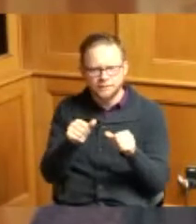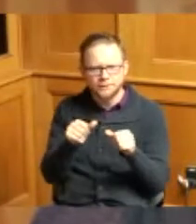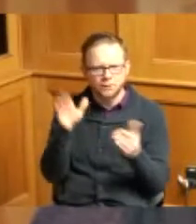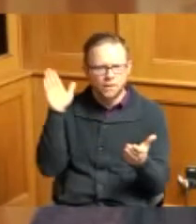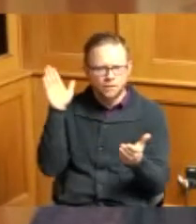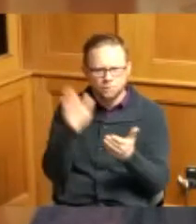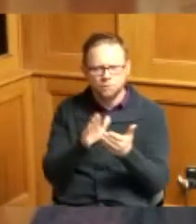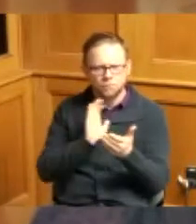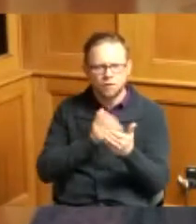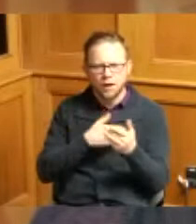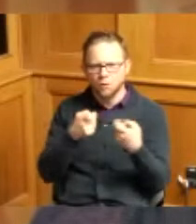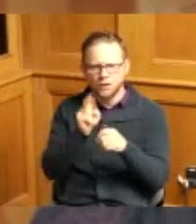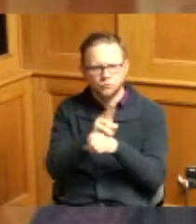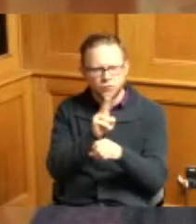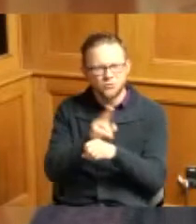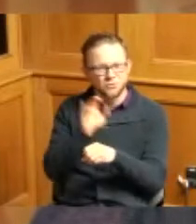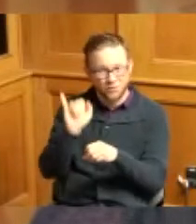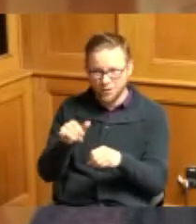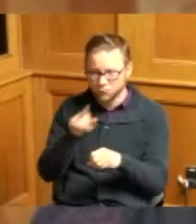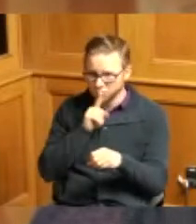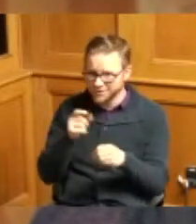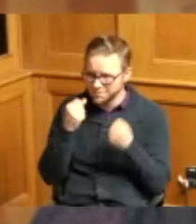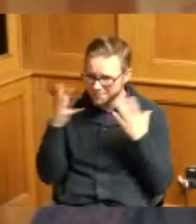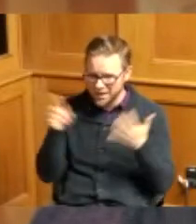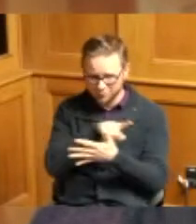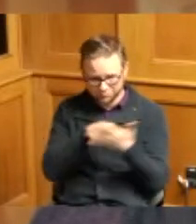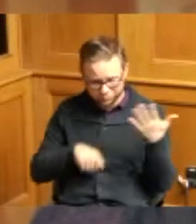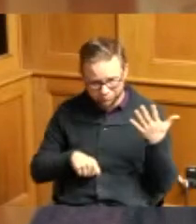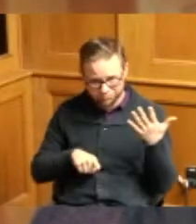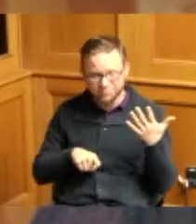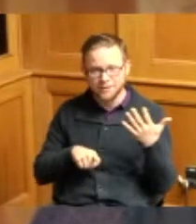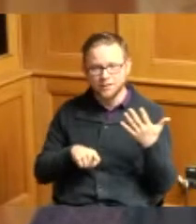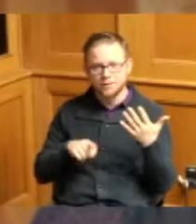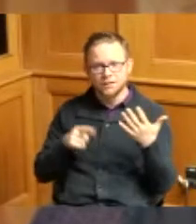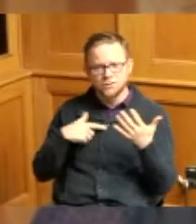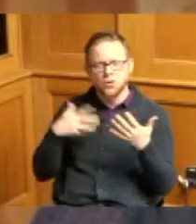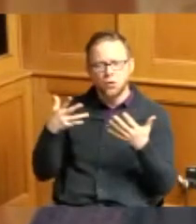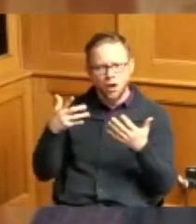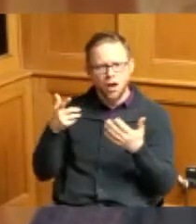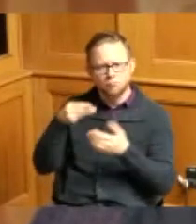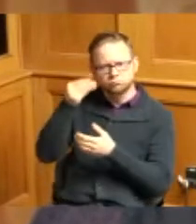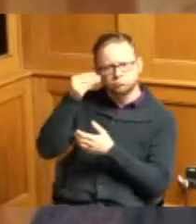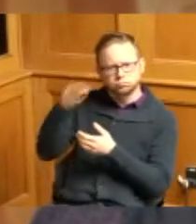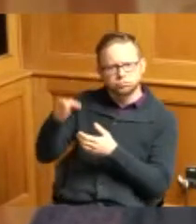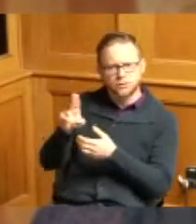I was able to communicate that to the US EPA and in partnership with the others in the room